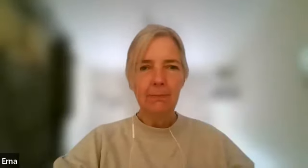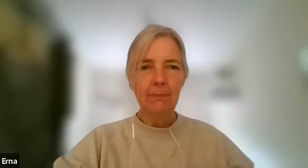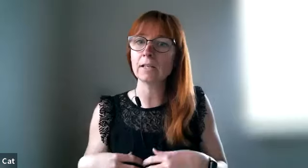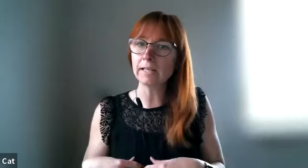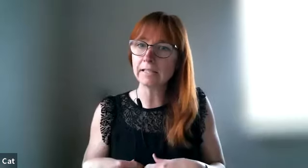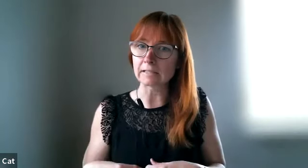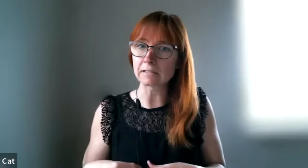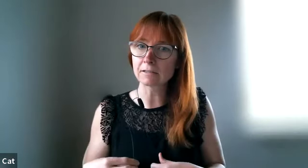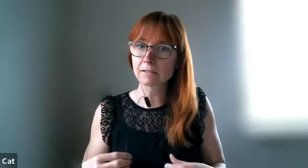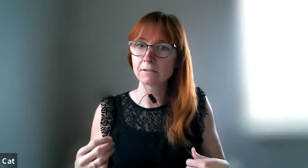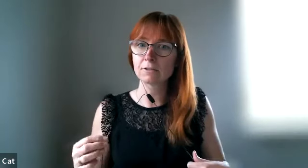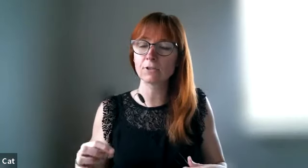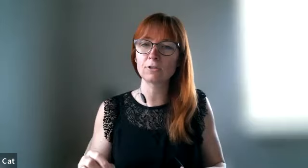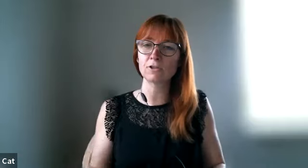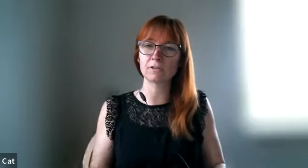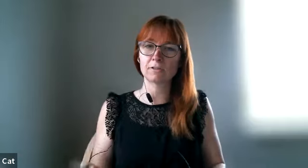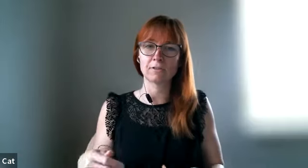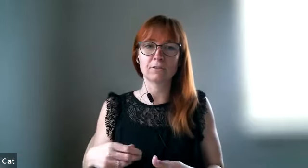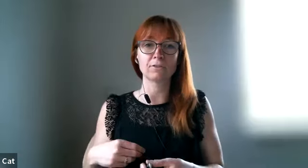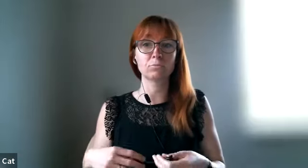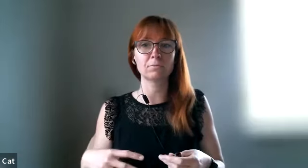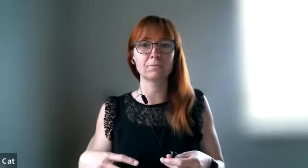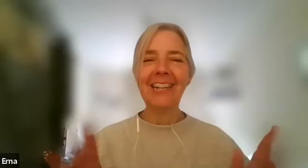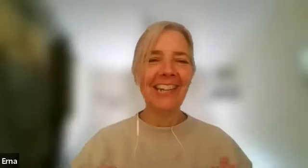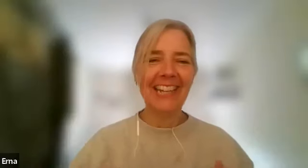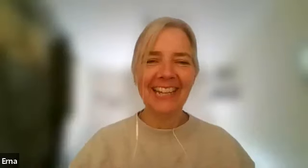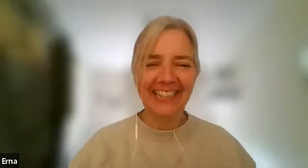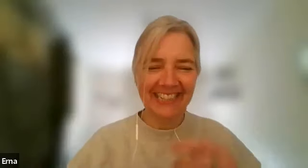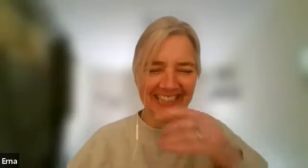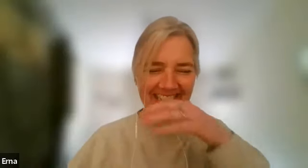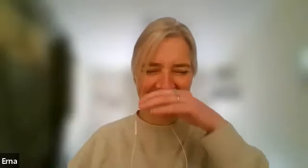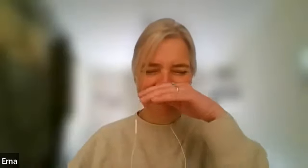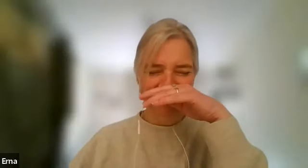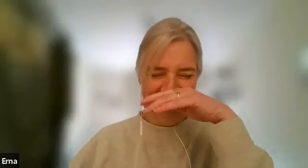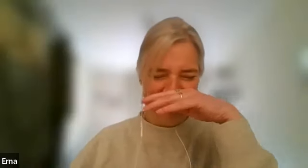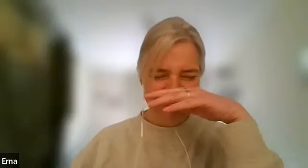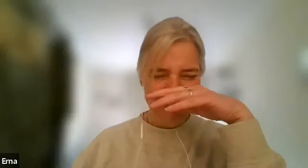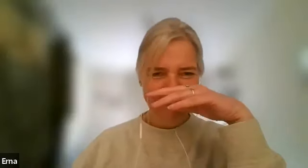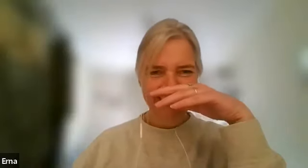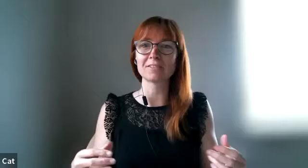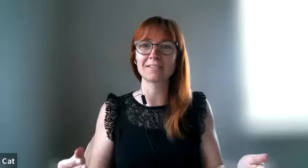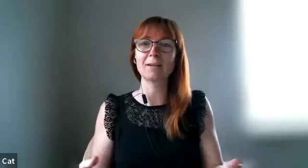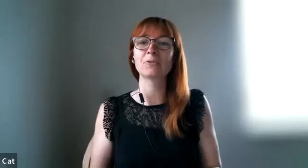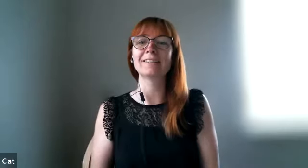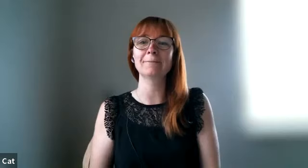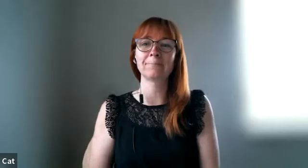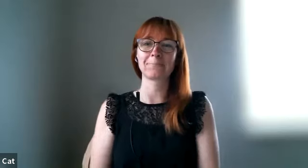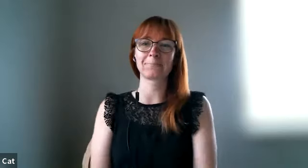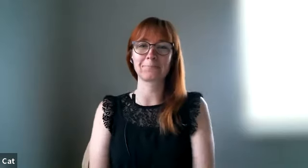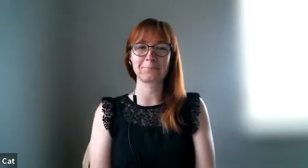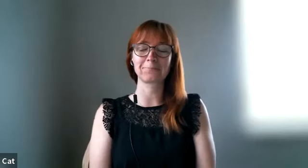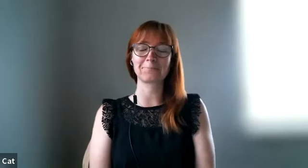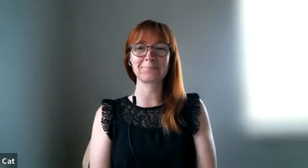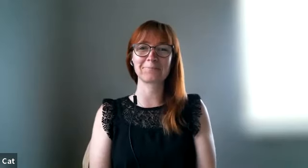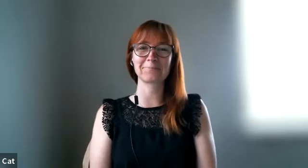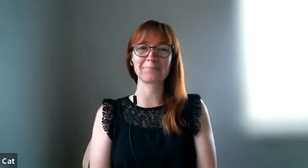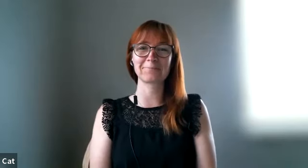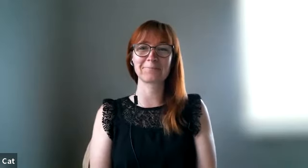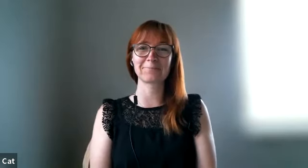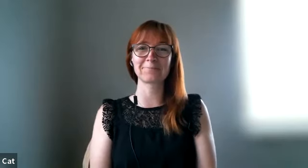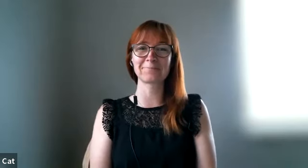it is i could have just youtube no yeah let's see what happens i'm ready